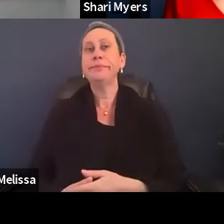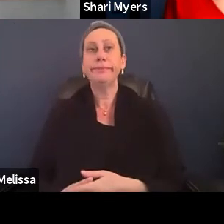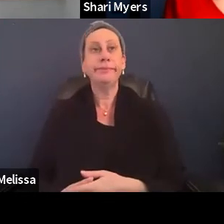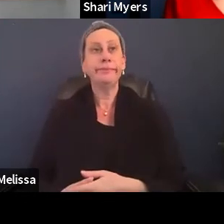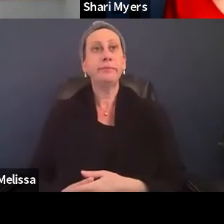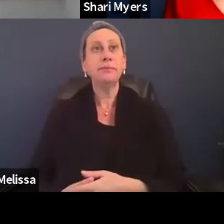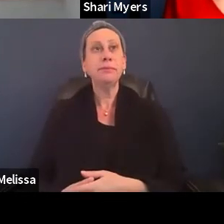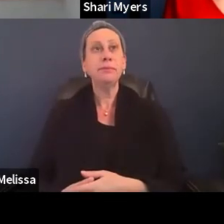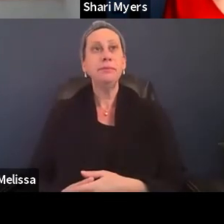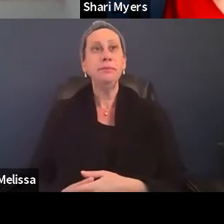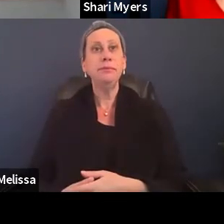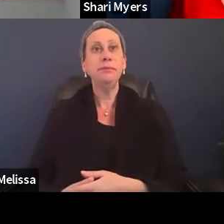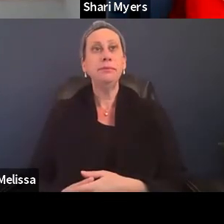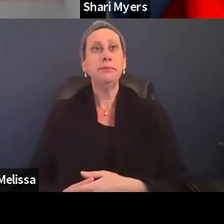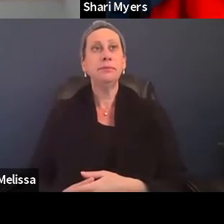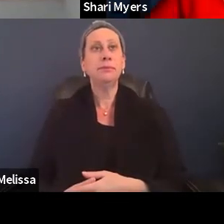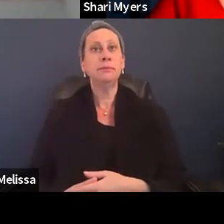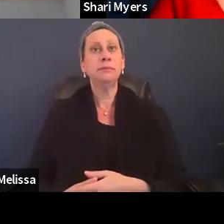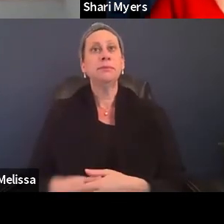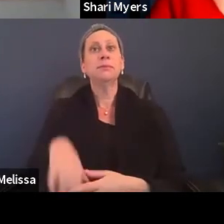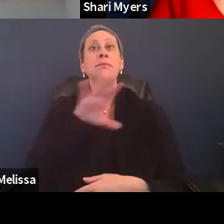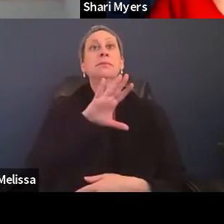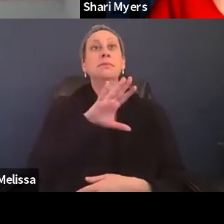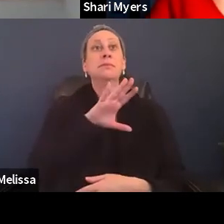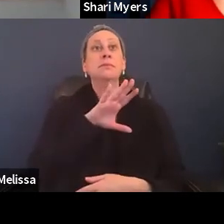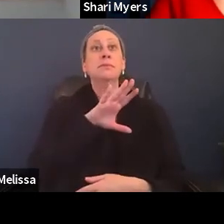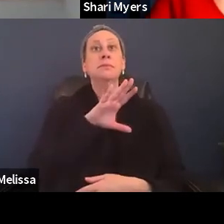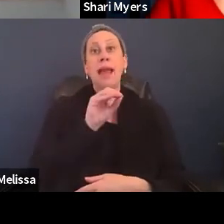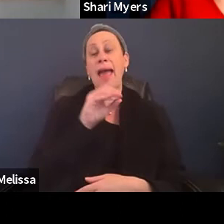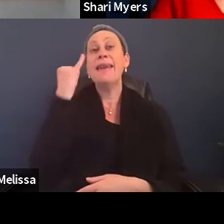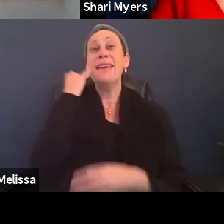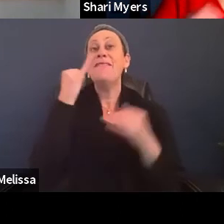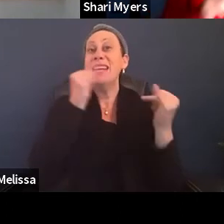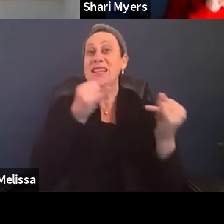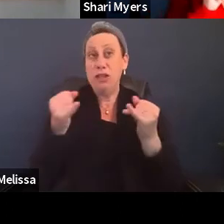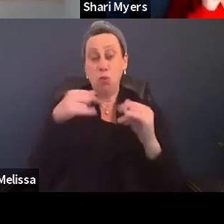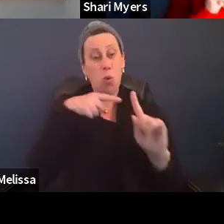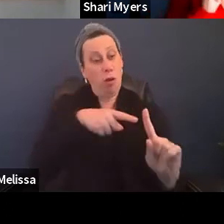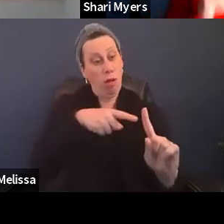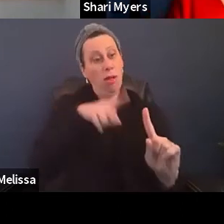And Karen, I'm gonna have you tag along that. So if an individual needs mental and behavioral health support,